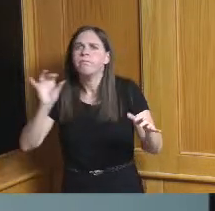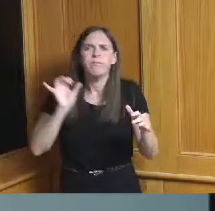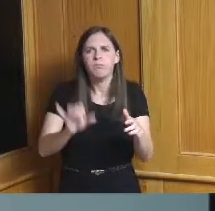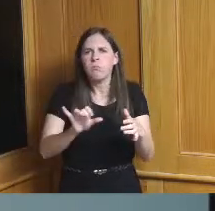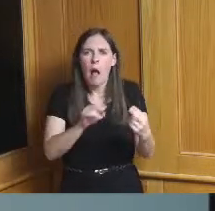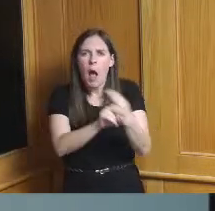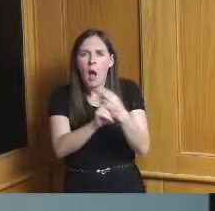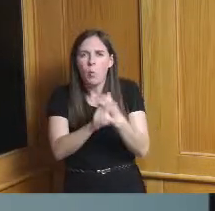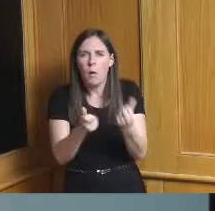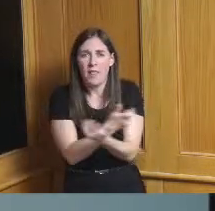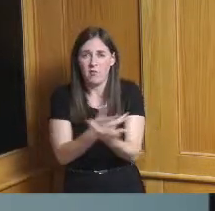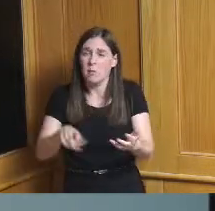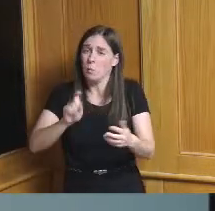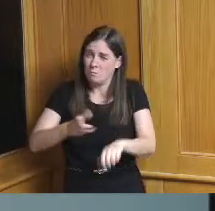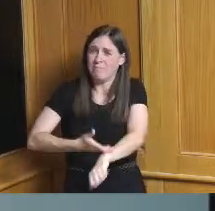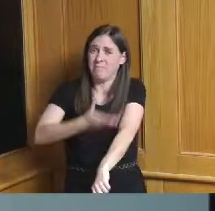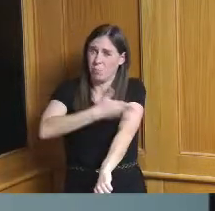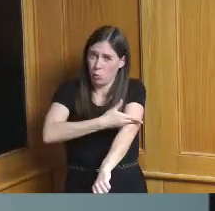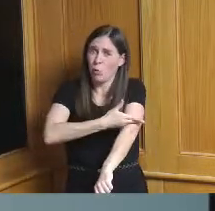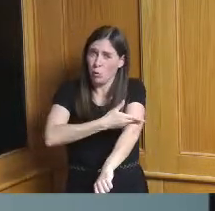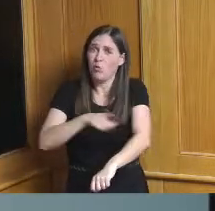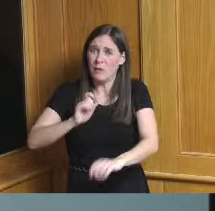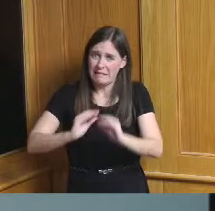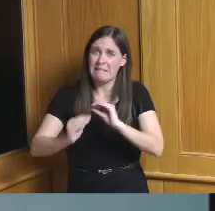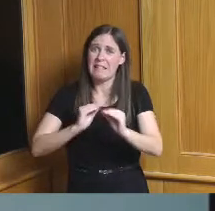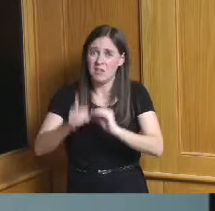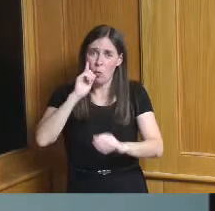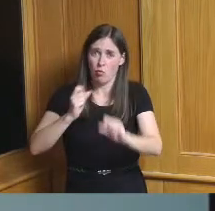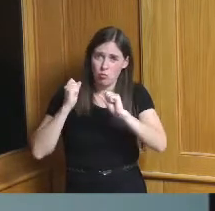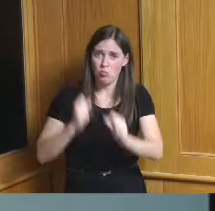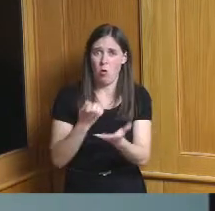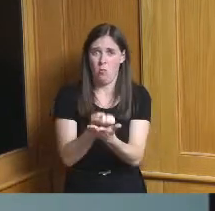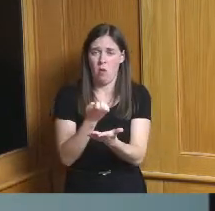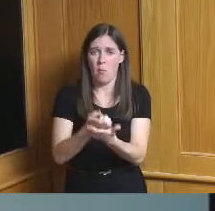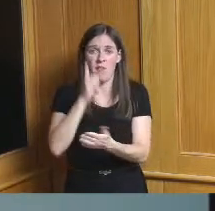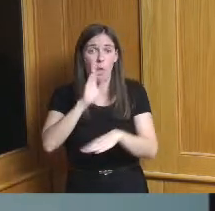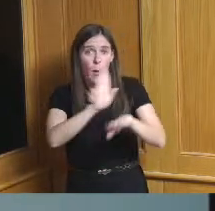addressed to make sure that we have a strong economy for the businesses that locate here